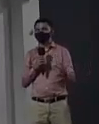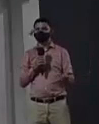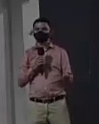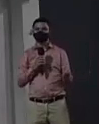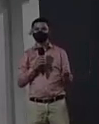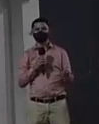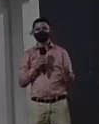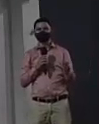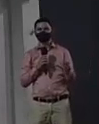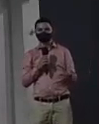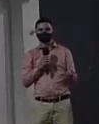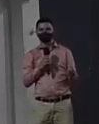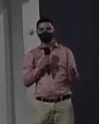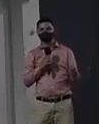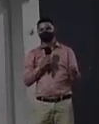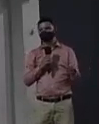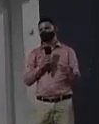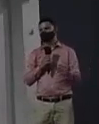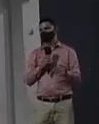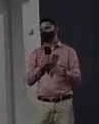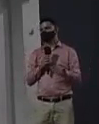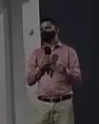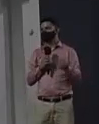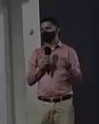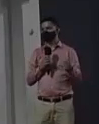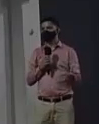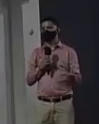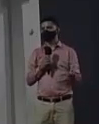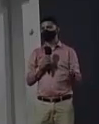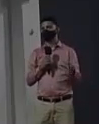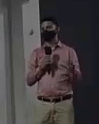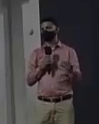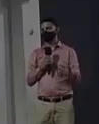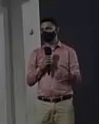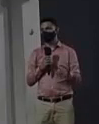will accompany you as soon as possible. Have the confidence to always approach us.